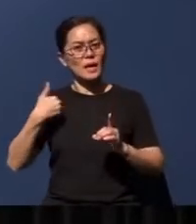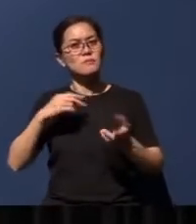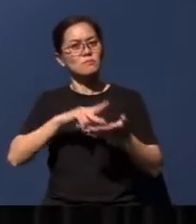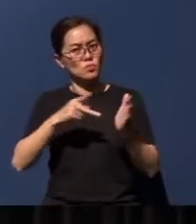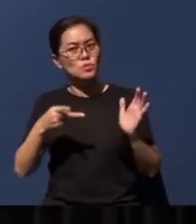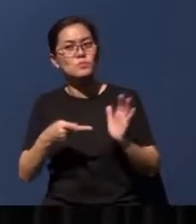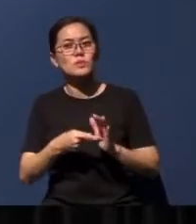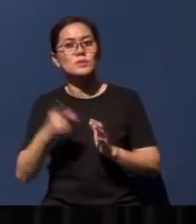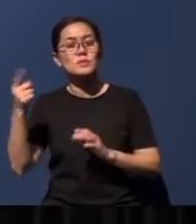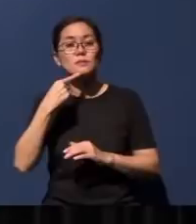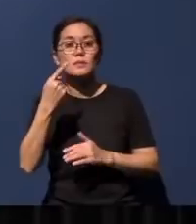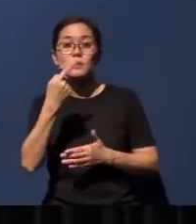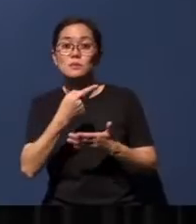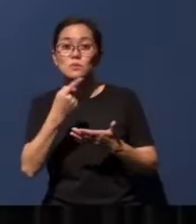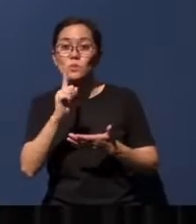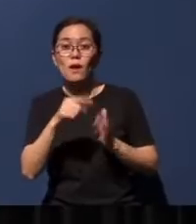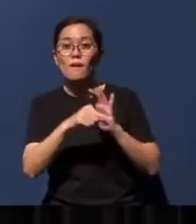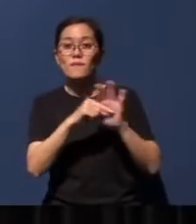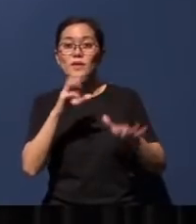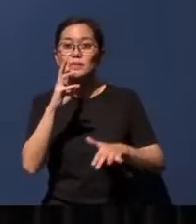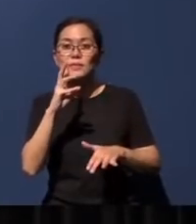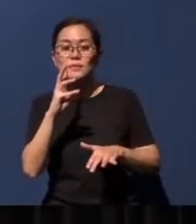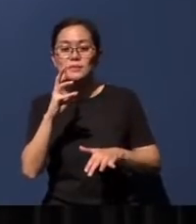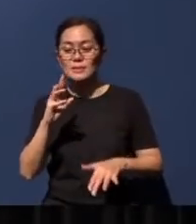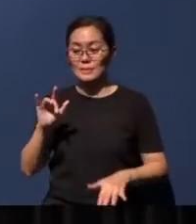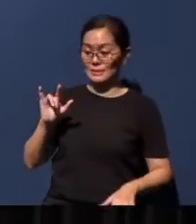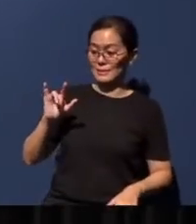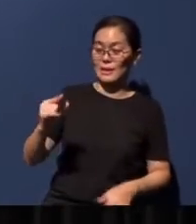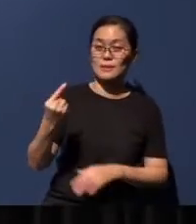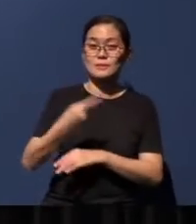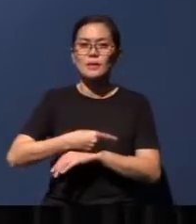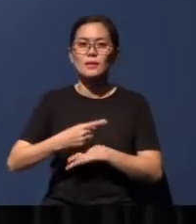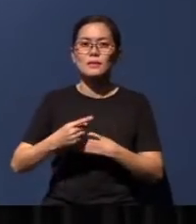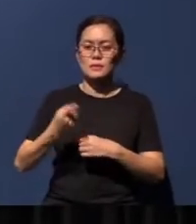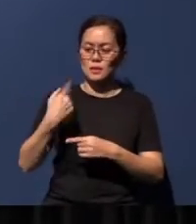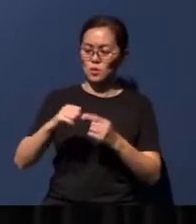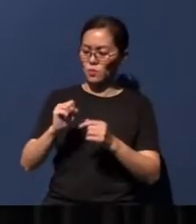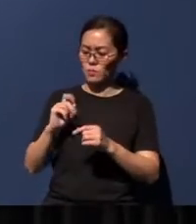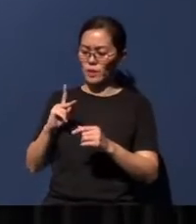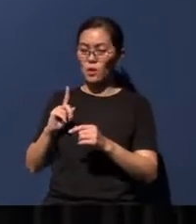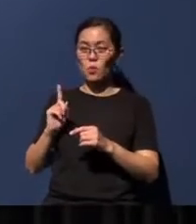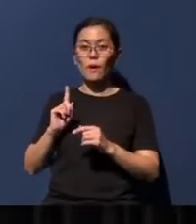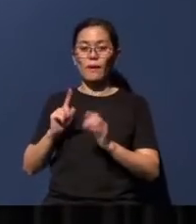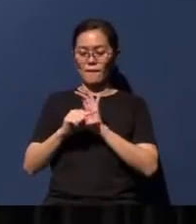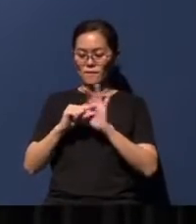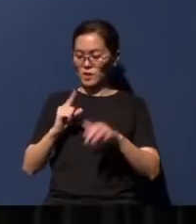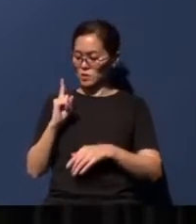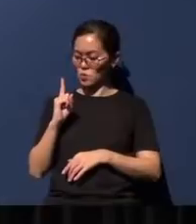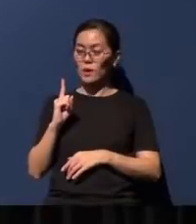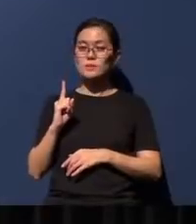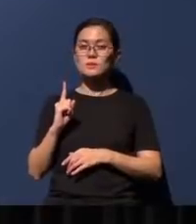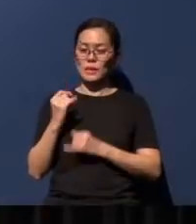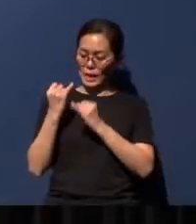He says in verse 6: 'In that day' - and this refers back actually to verse 1 in the last days - in that